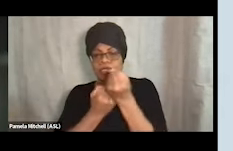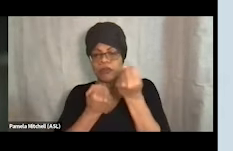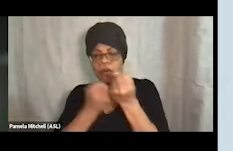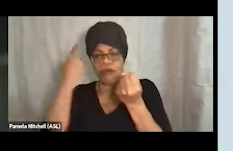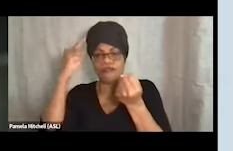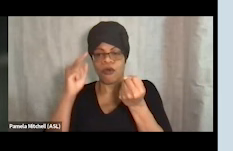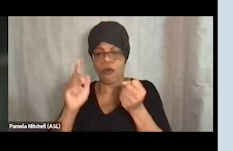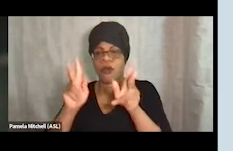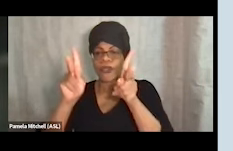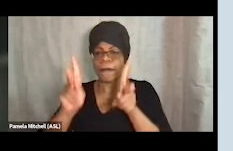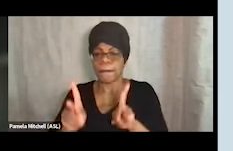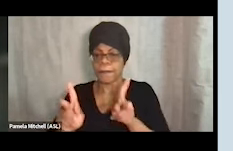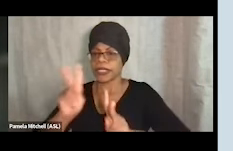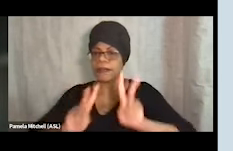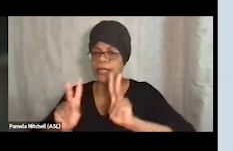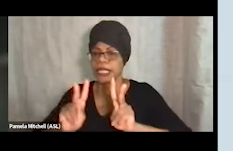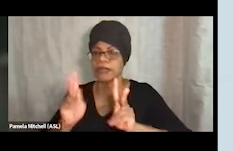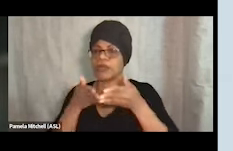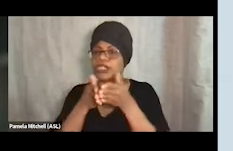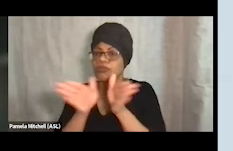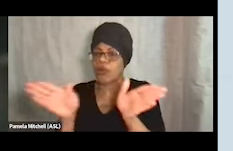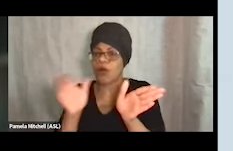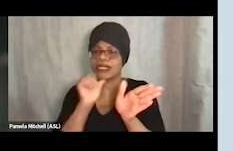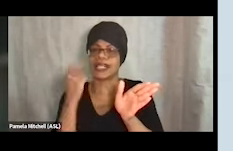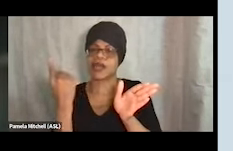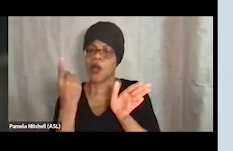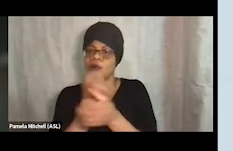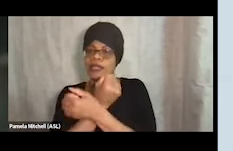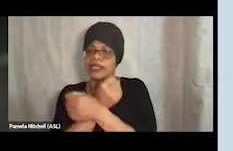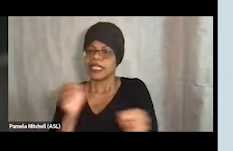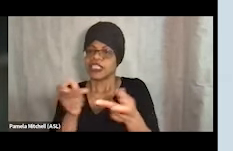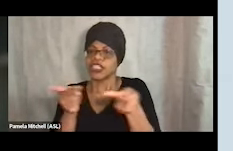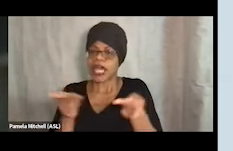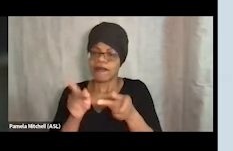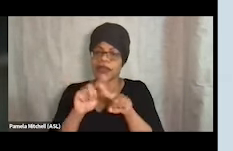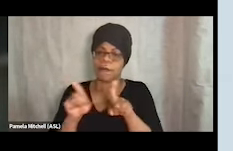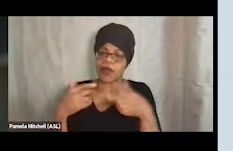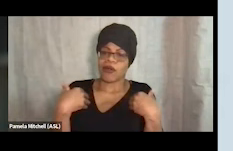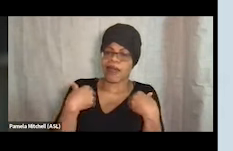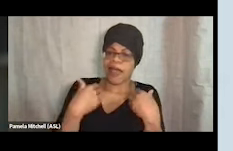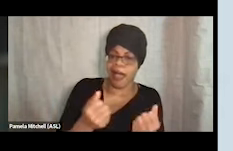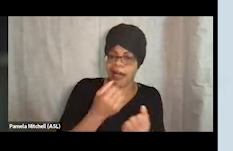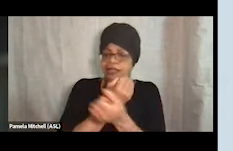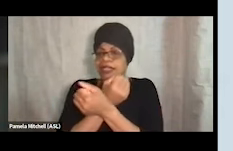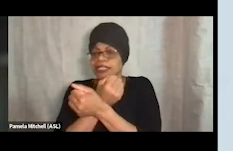They're focused not just on shelter but also on health, on safety, wellness, peer support, recovery support,